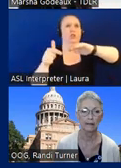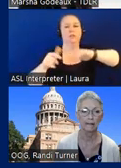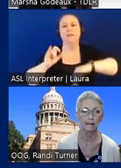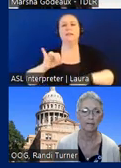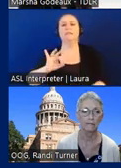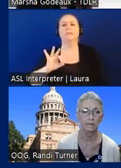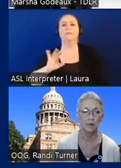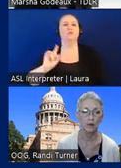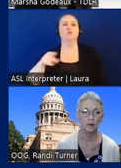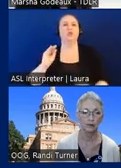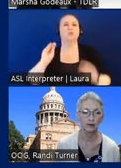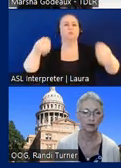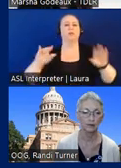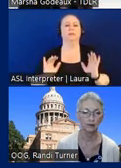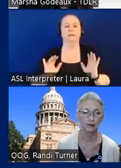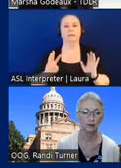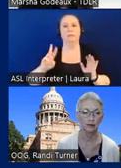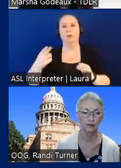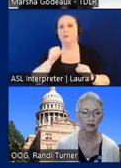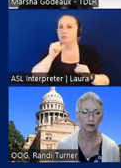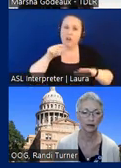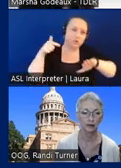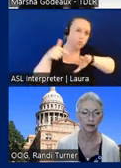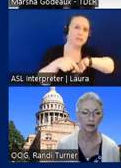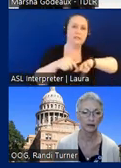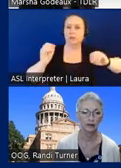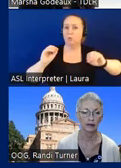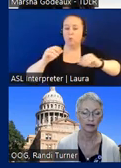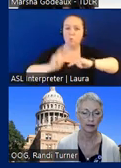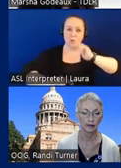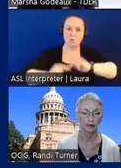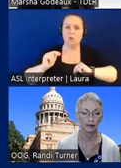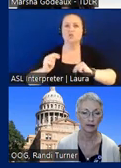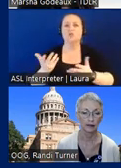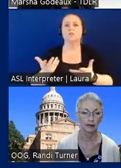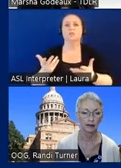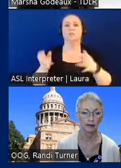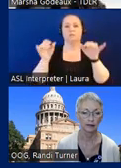warehouse and you're not screwing it in you're not doing construction um the common idea is is if you